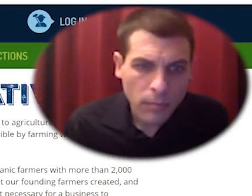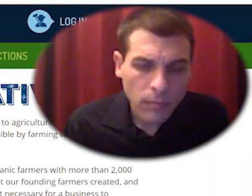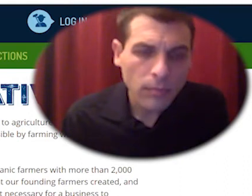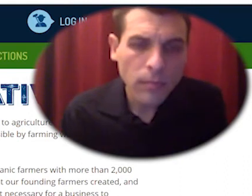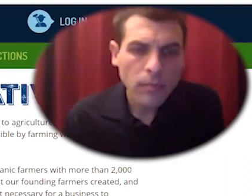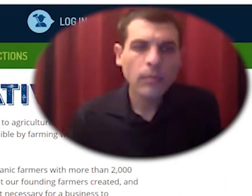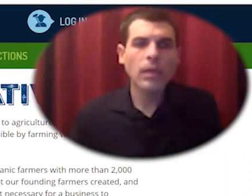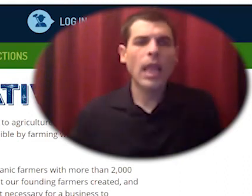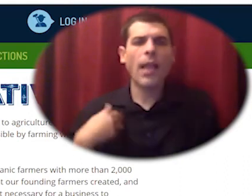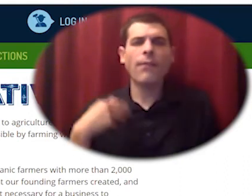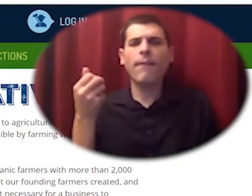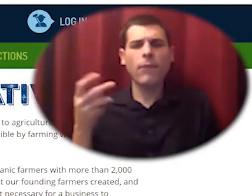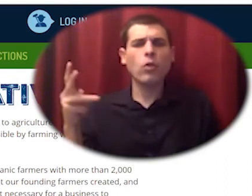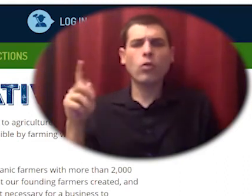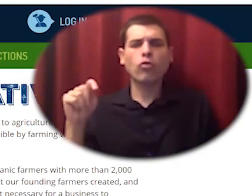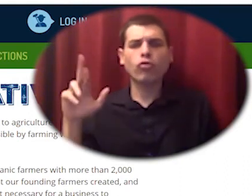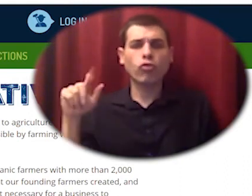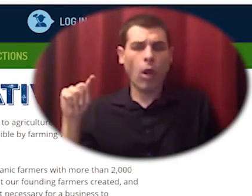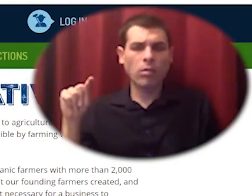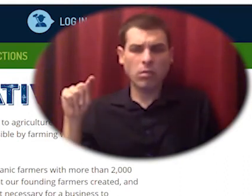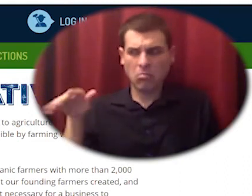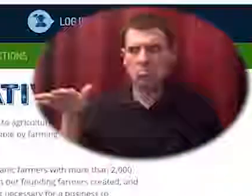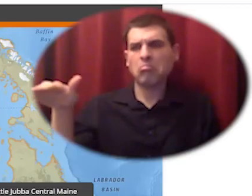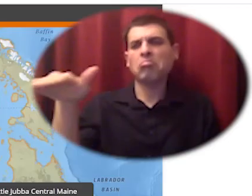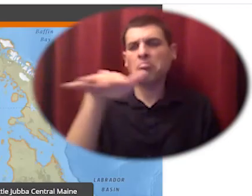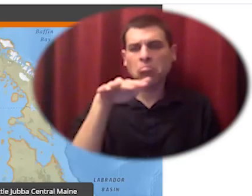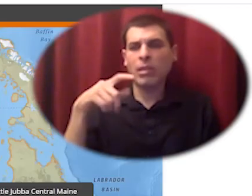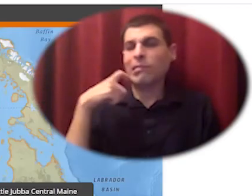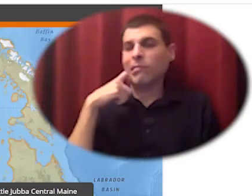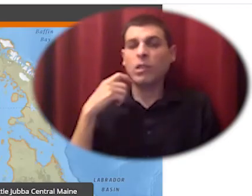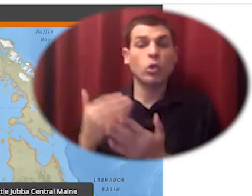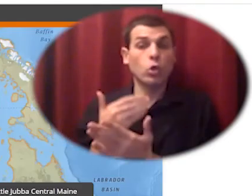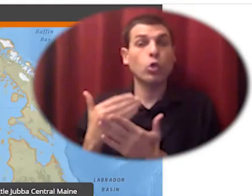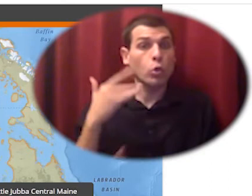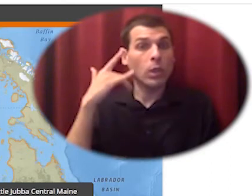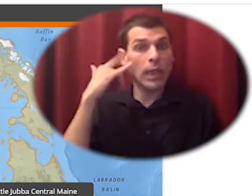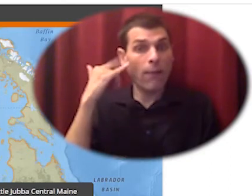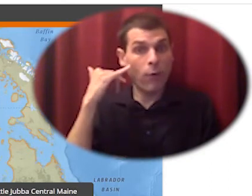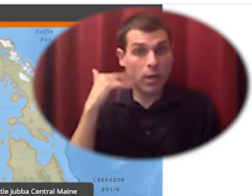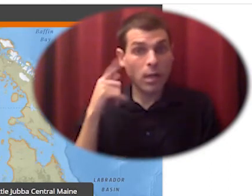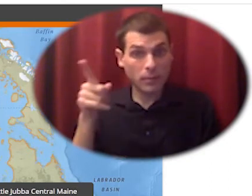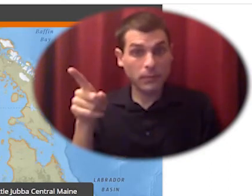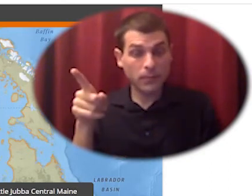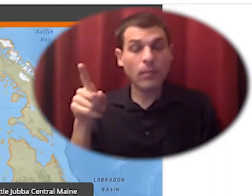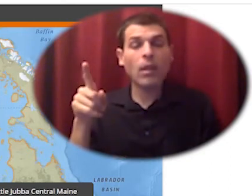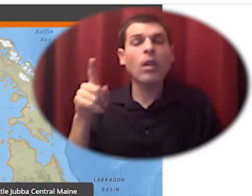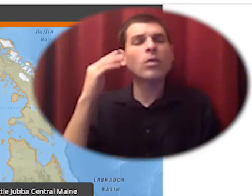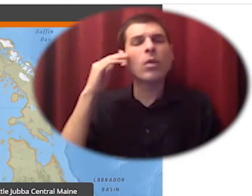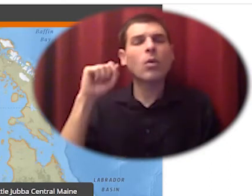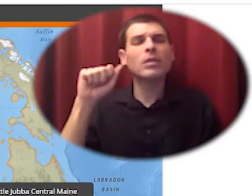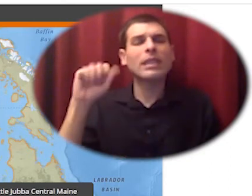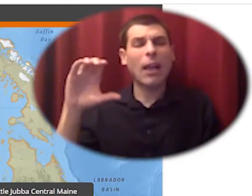and there's a new one in california in the Capay valley um north of sacramento the one